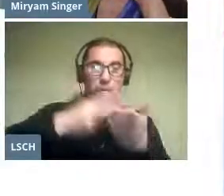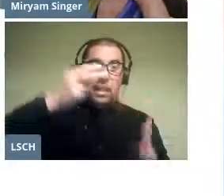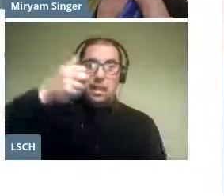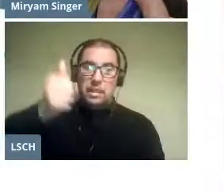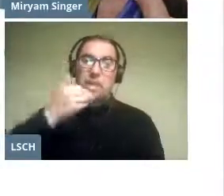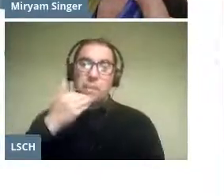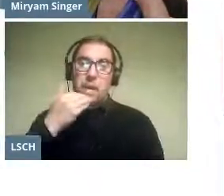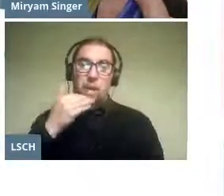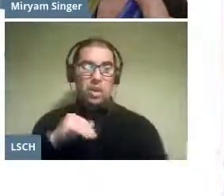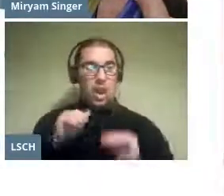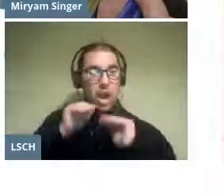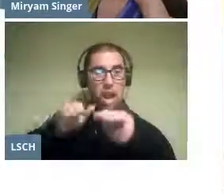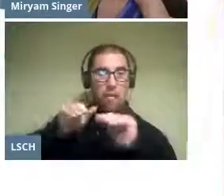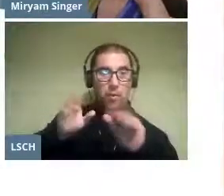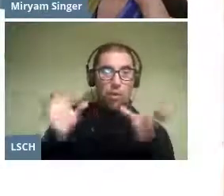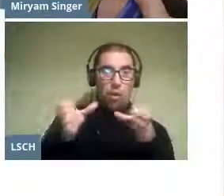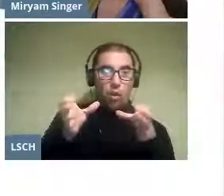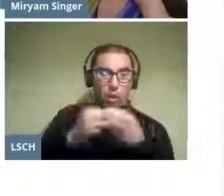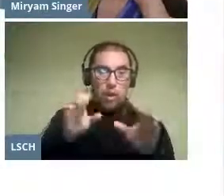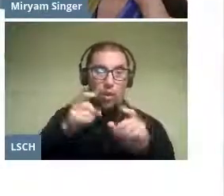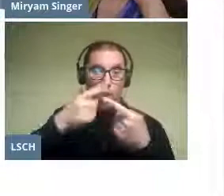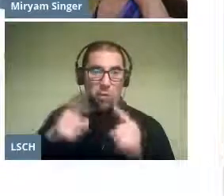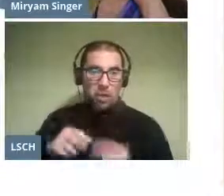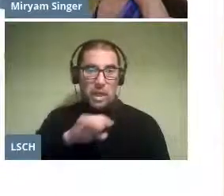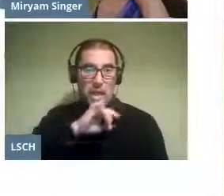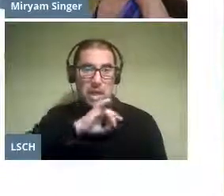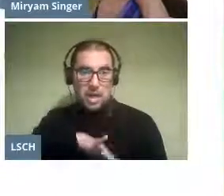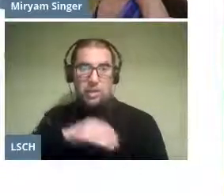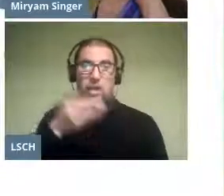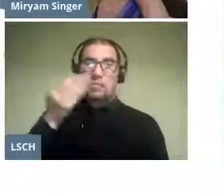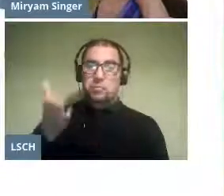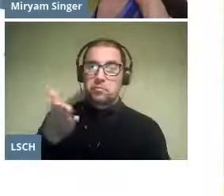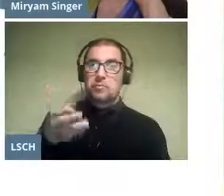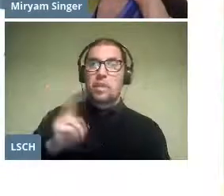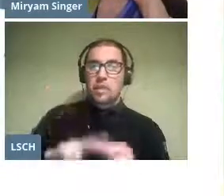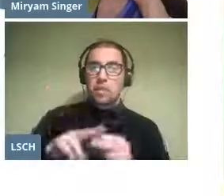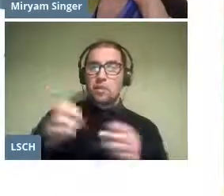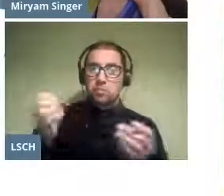of the Consejo del Fomento de la Música Nacional, an initiative unprecedented